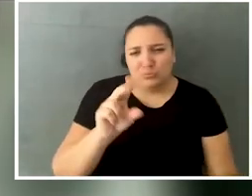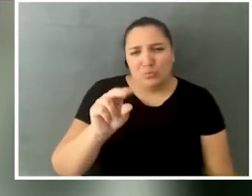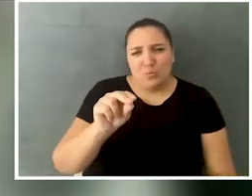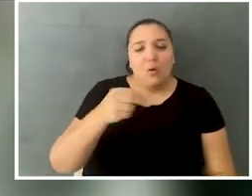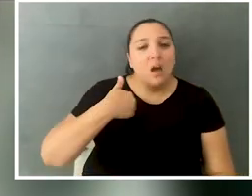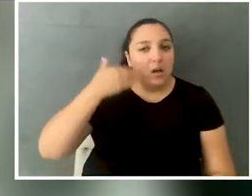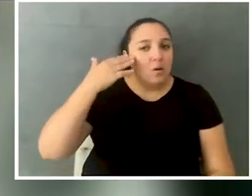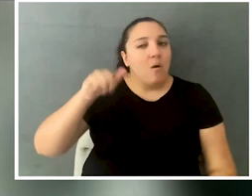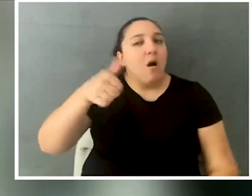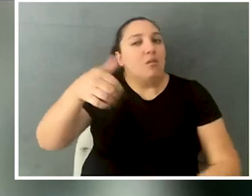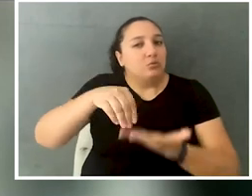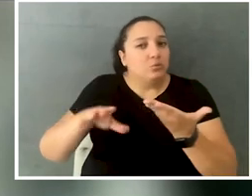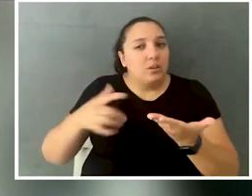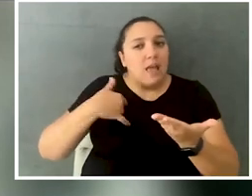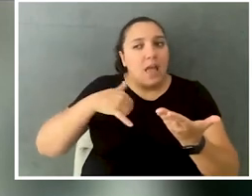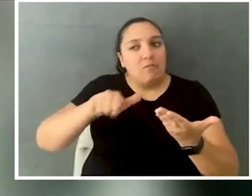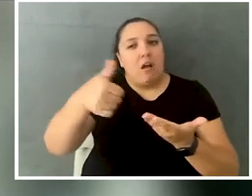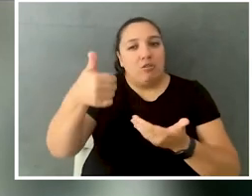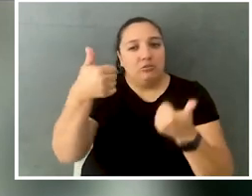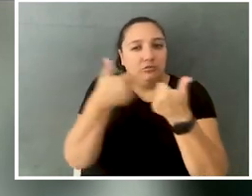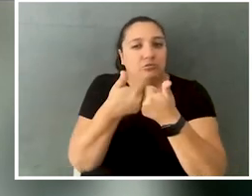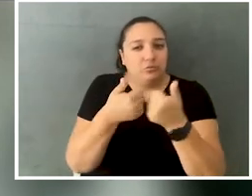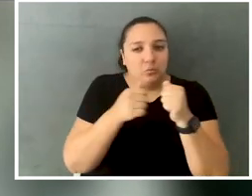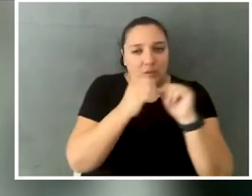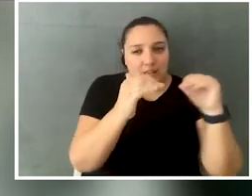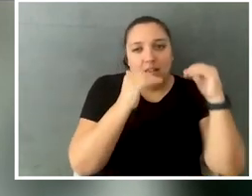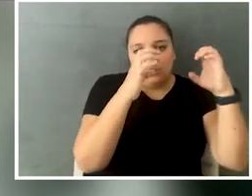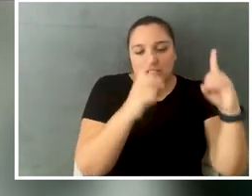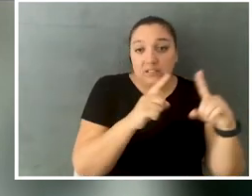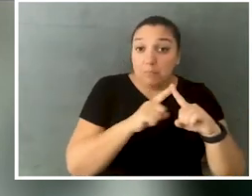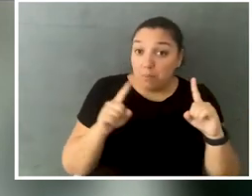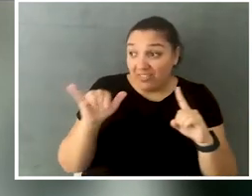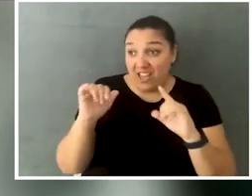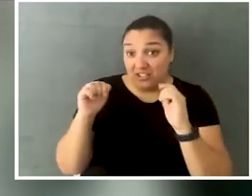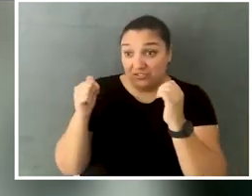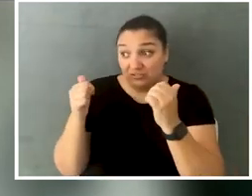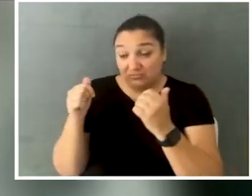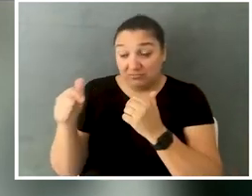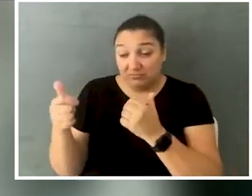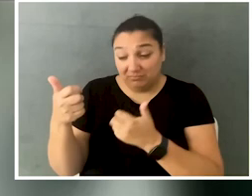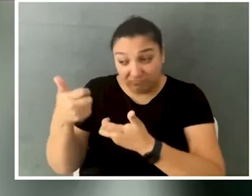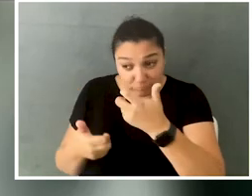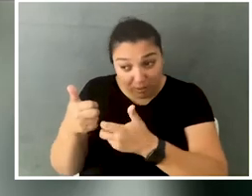and I know a lot of students who do have challenges in higher ed, but because of the situation I came from,